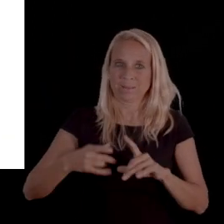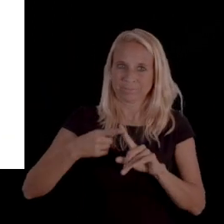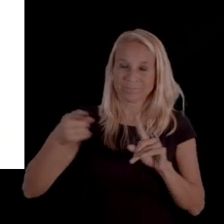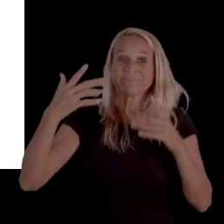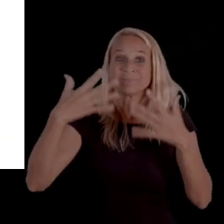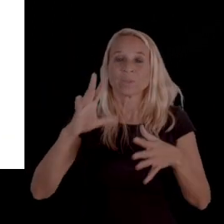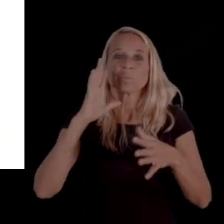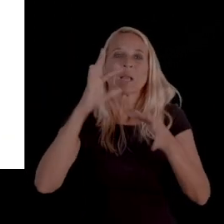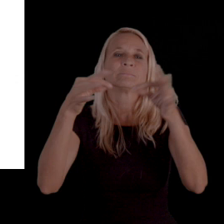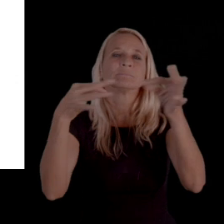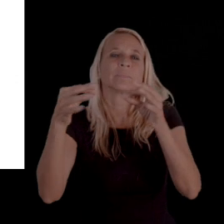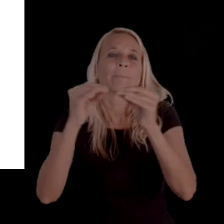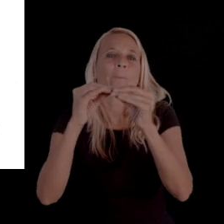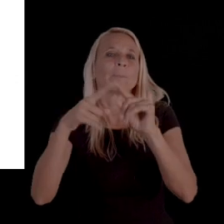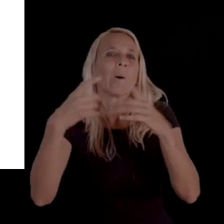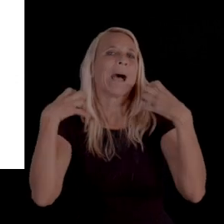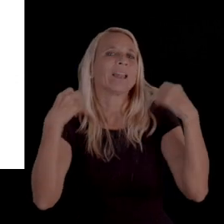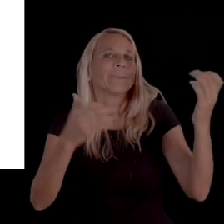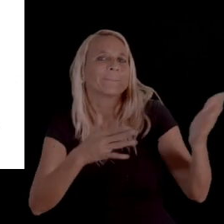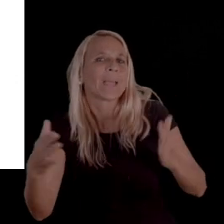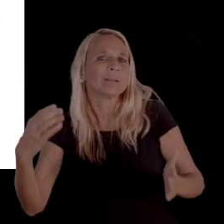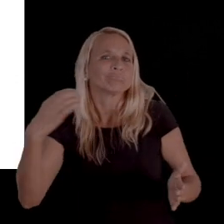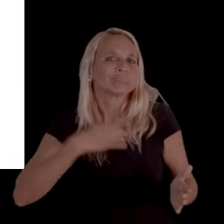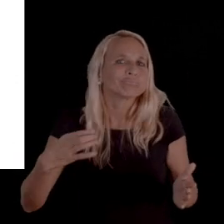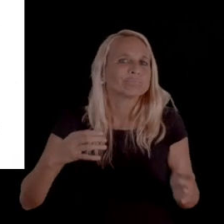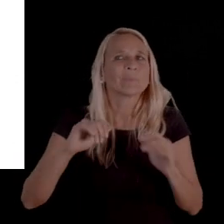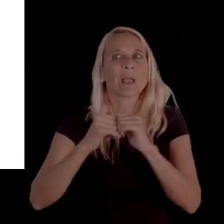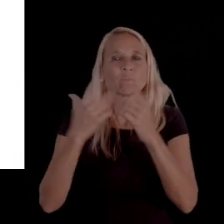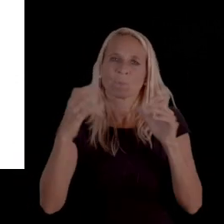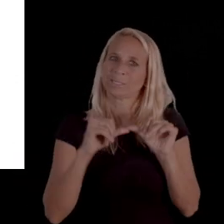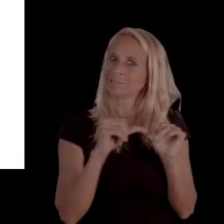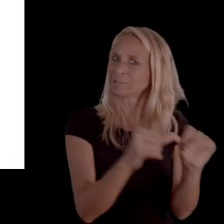And then, it talks more about the health plan appeals